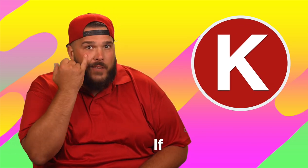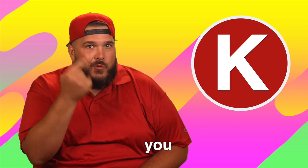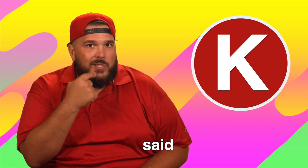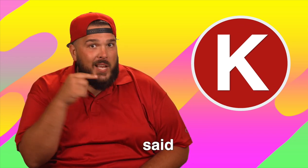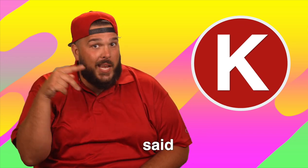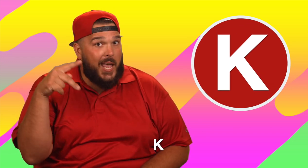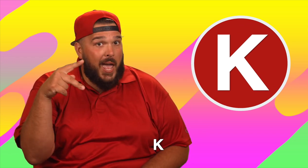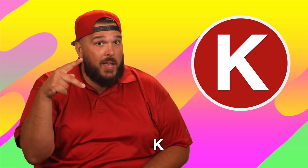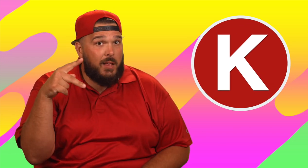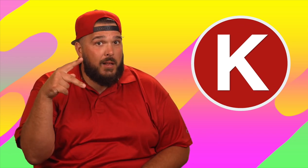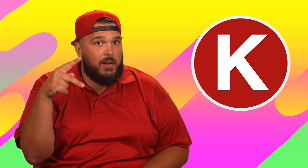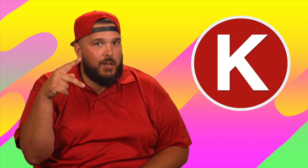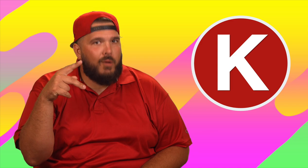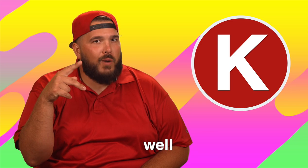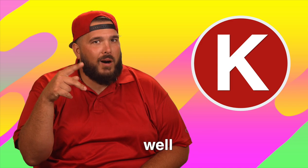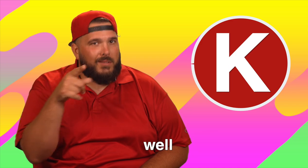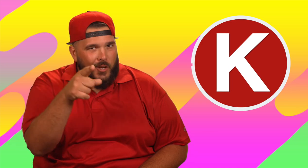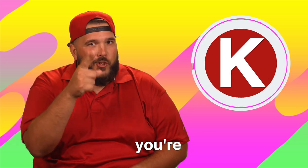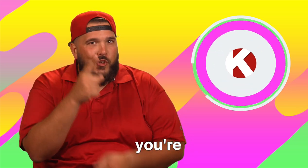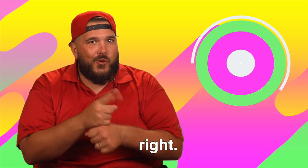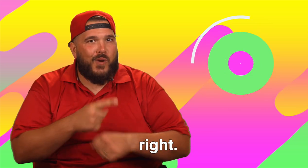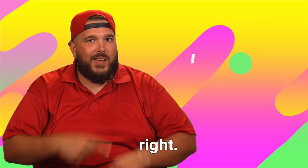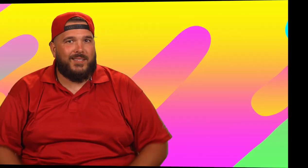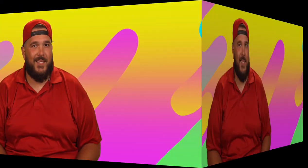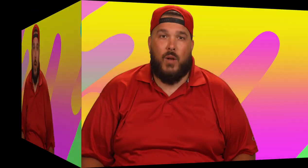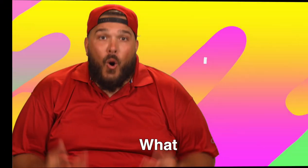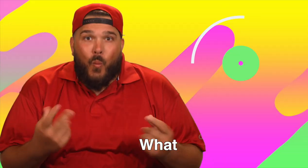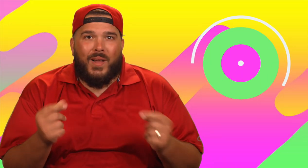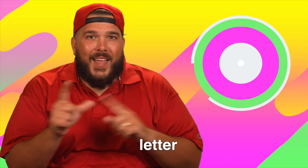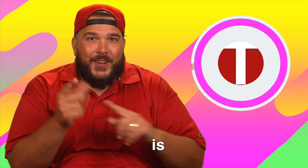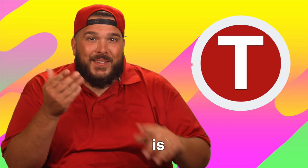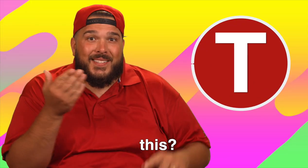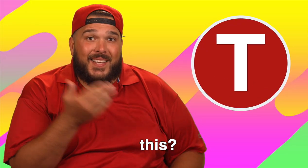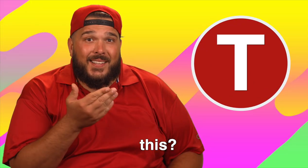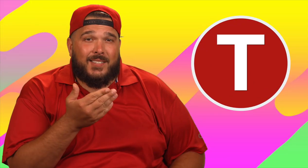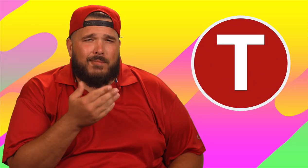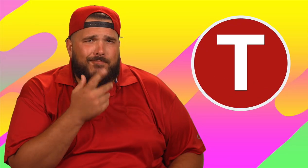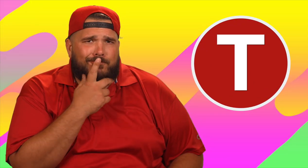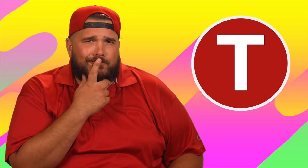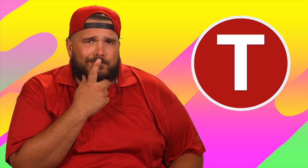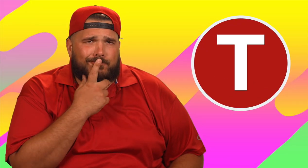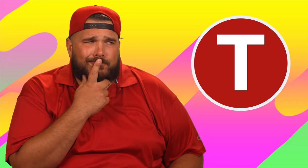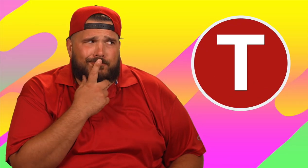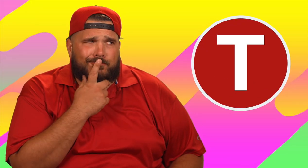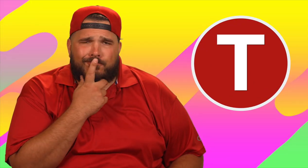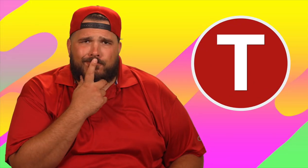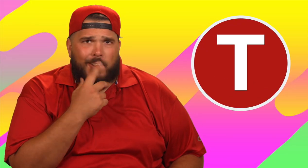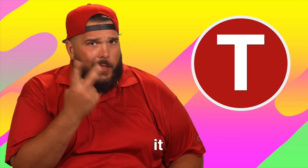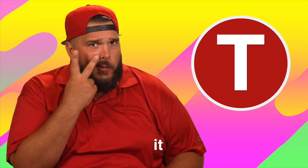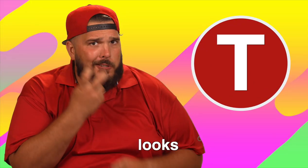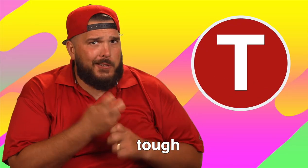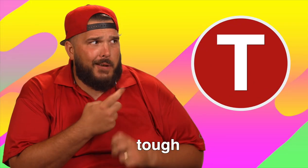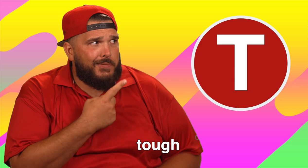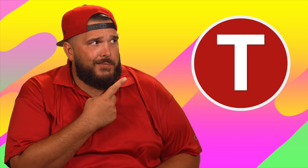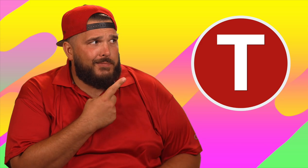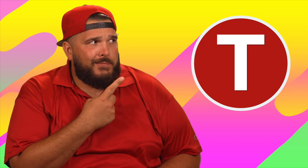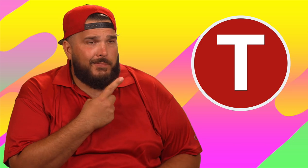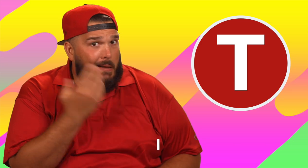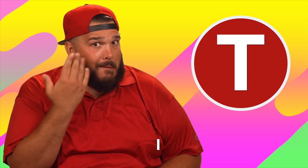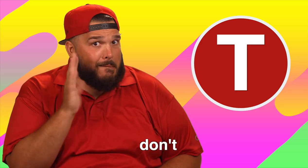If you said K, well, you're right. What letter is this? Hmm, that looks tough.